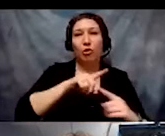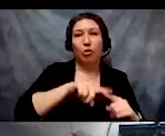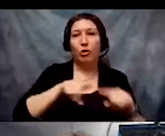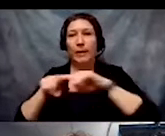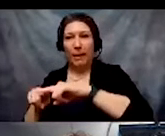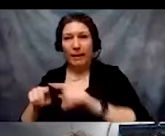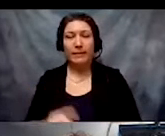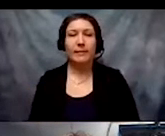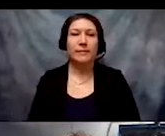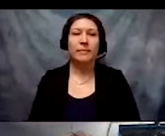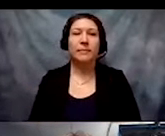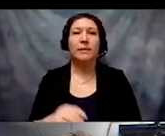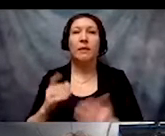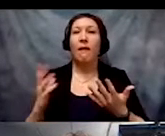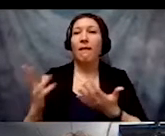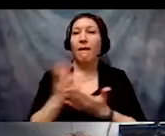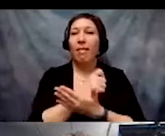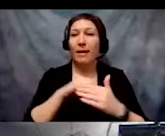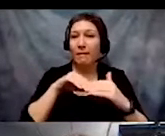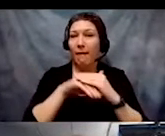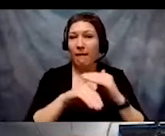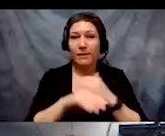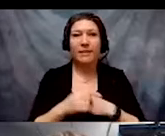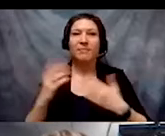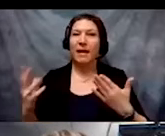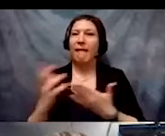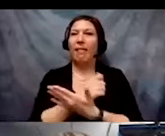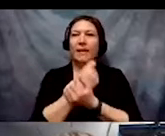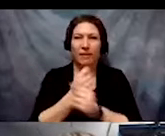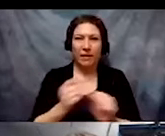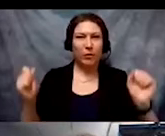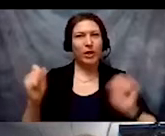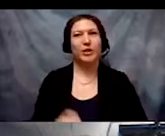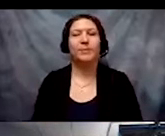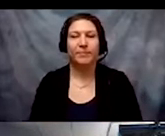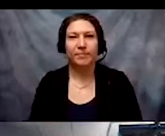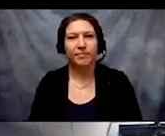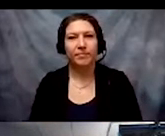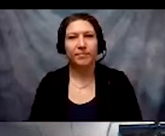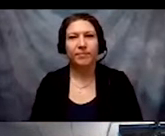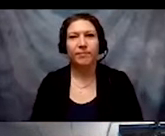collective access and collective liberation. There is a link in